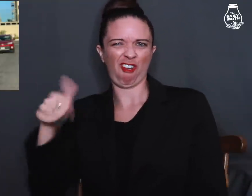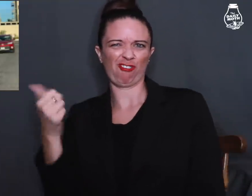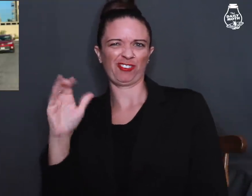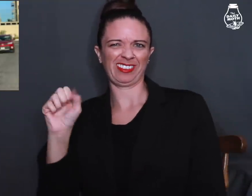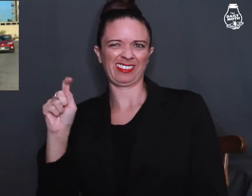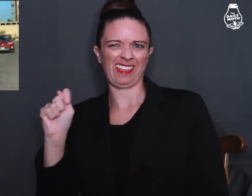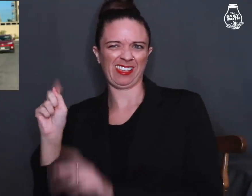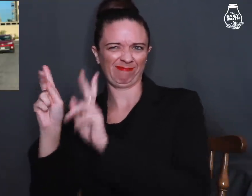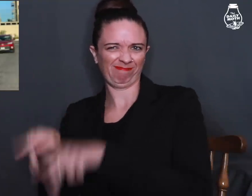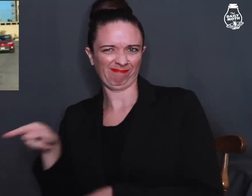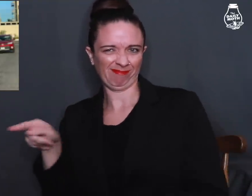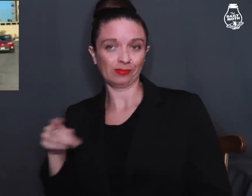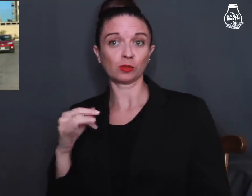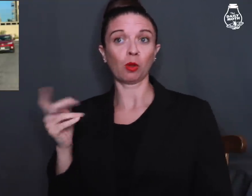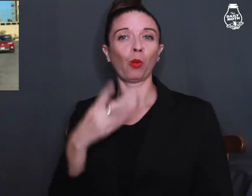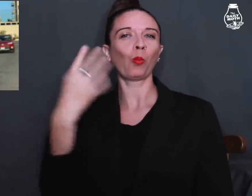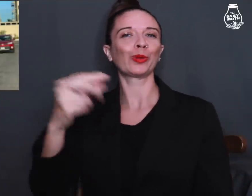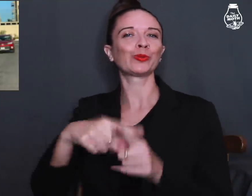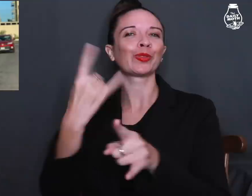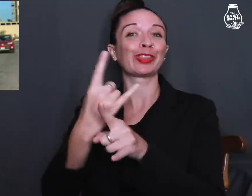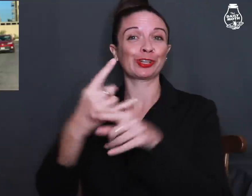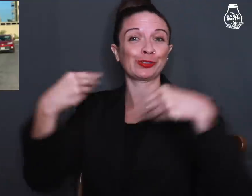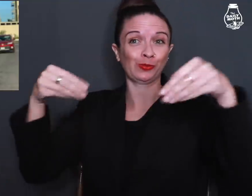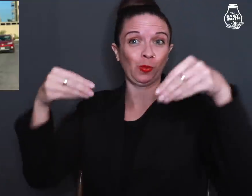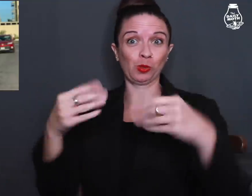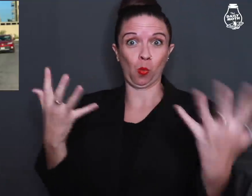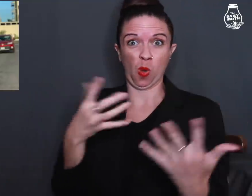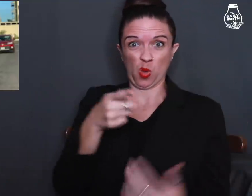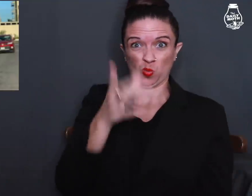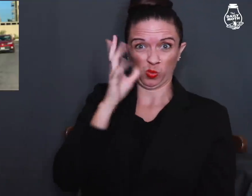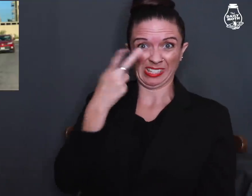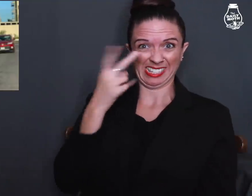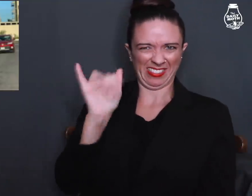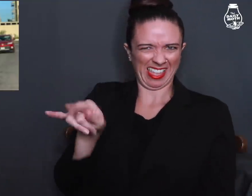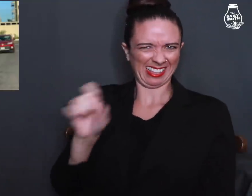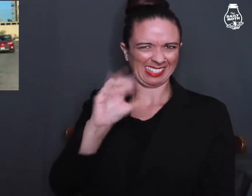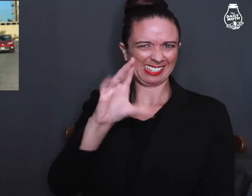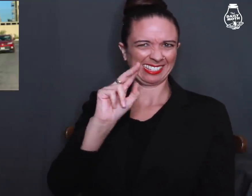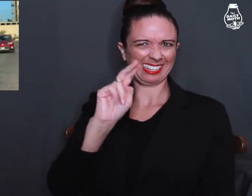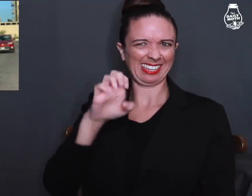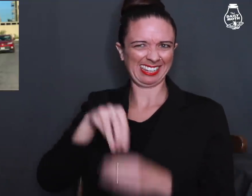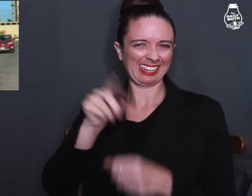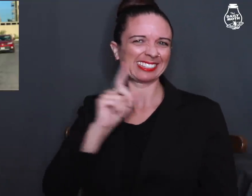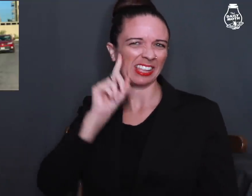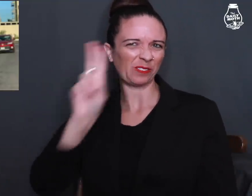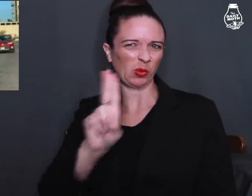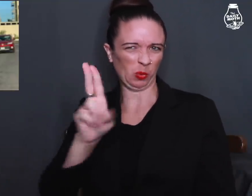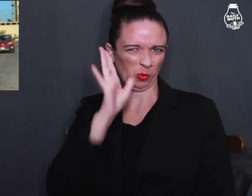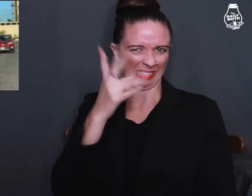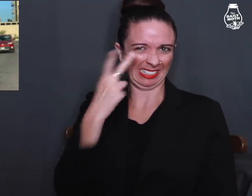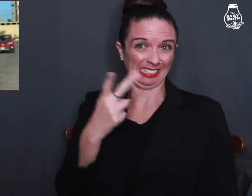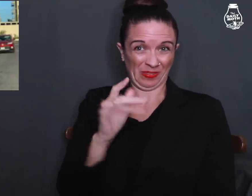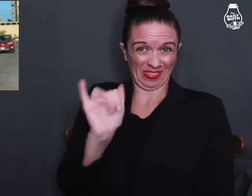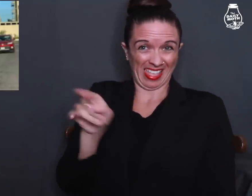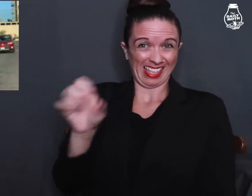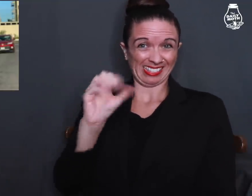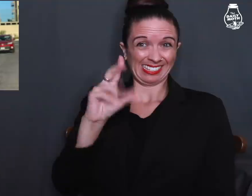(another cast member) at the liquor store. You will see that scene on "Deaf U."